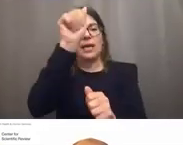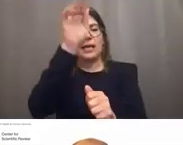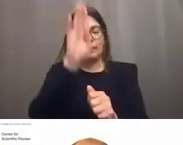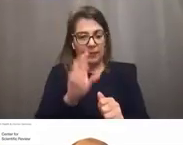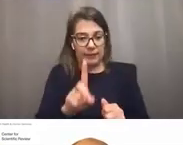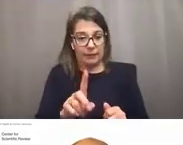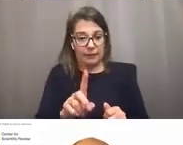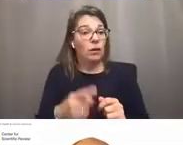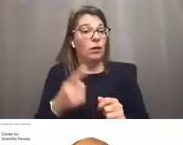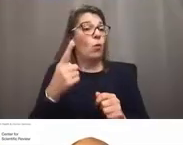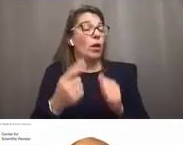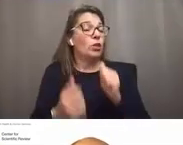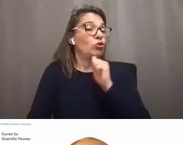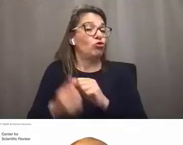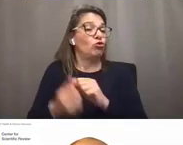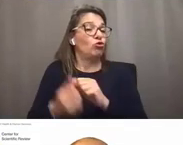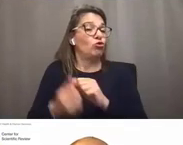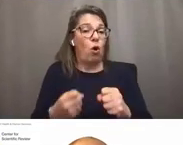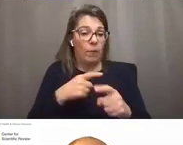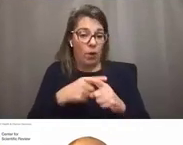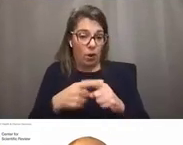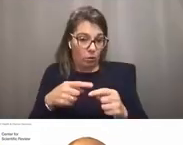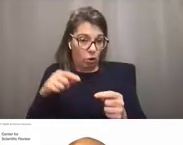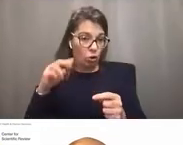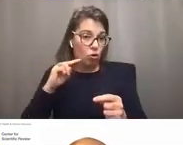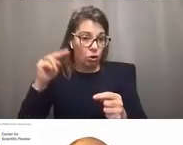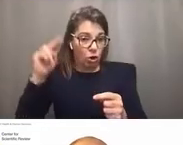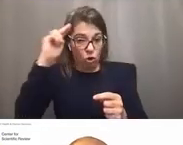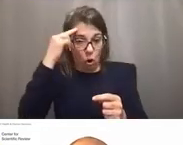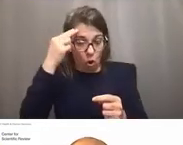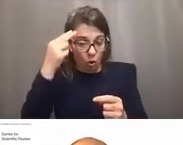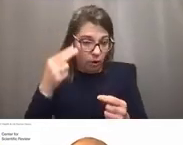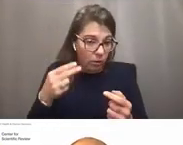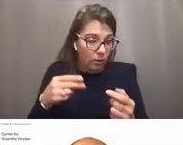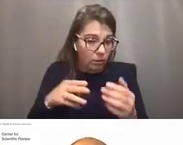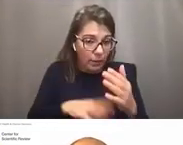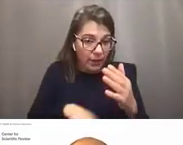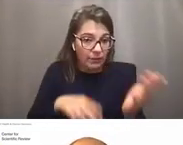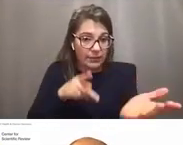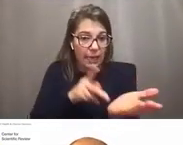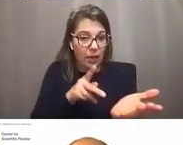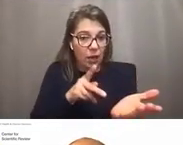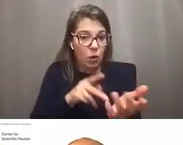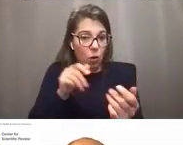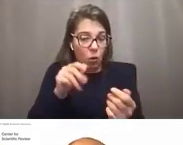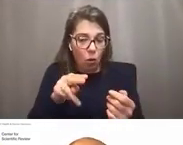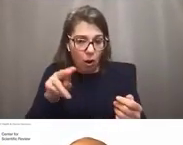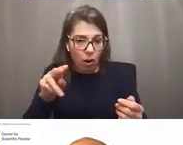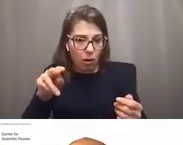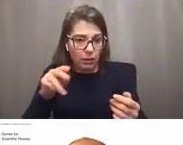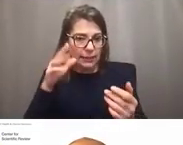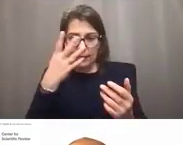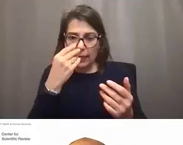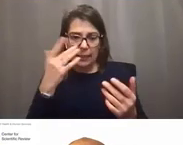as the neural basis of psychopathology, addictions and sleep disorder study section, or NPAS. If you follow the links to NPAS,